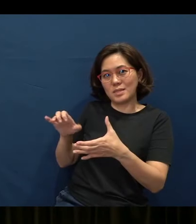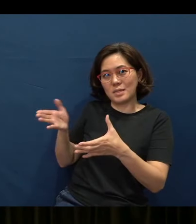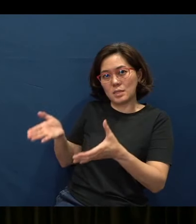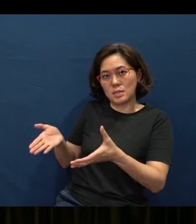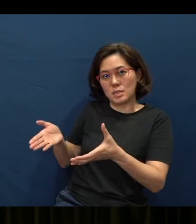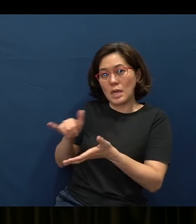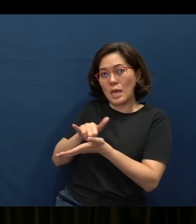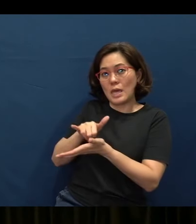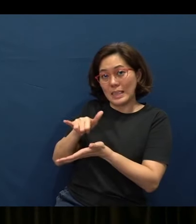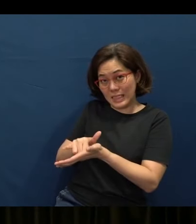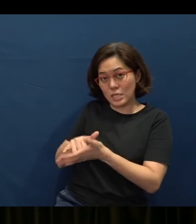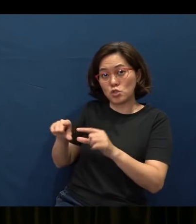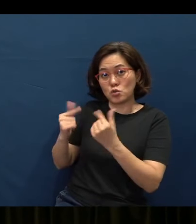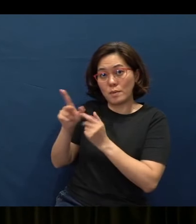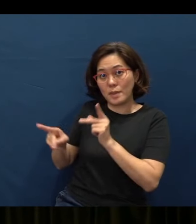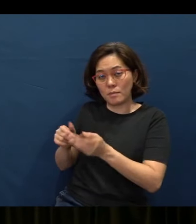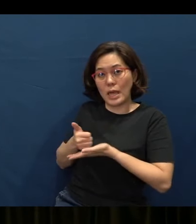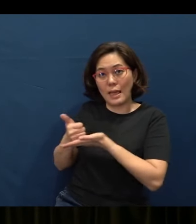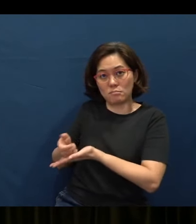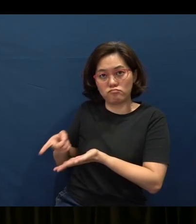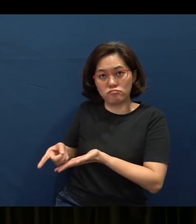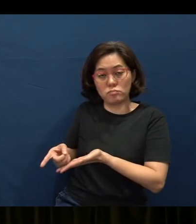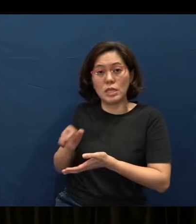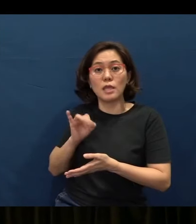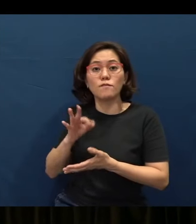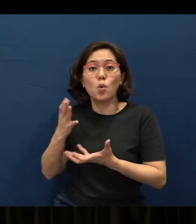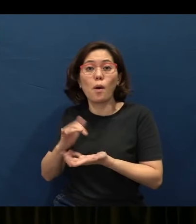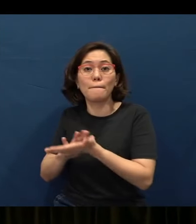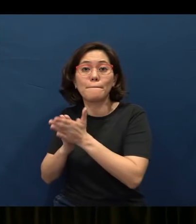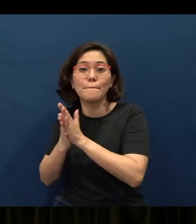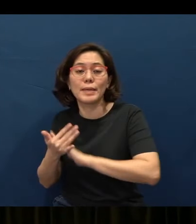Okay, so if you really want to become wise from being simple,